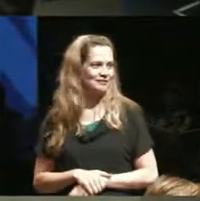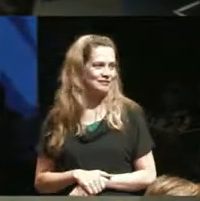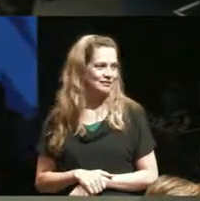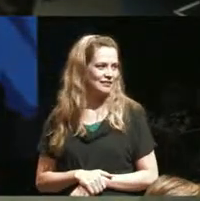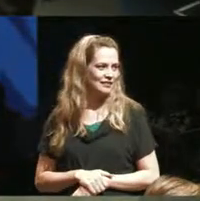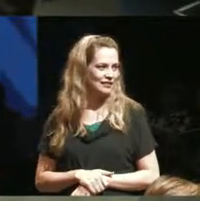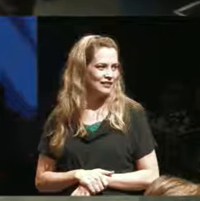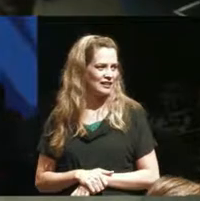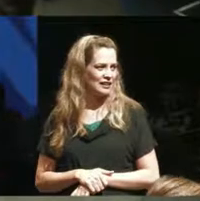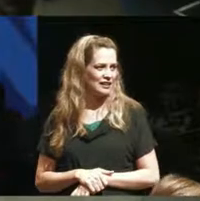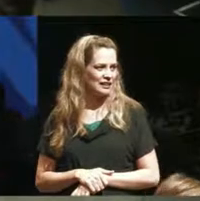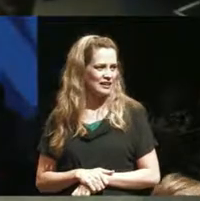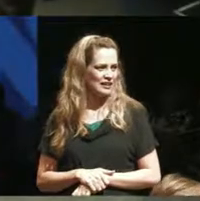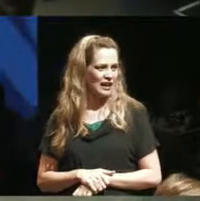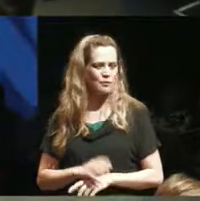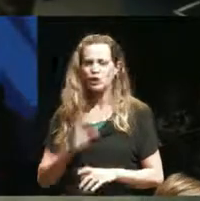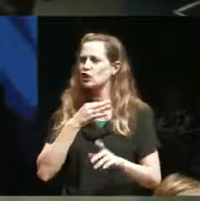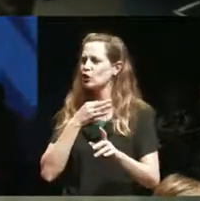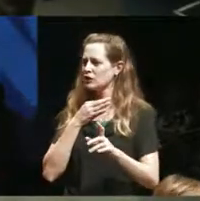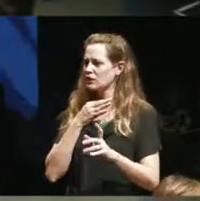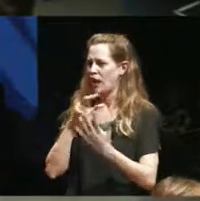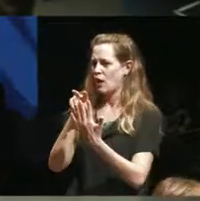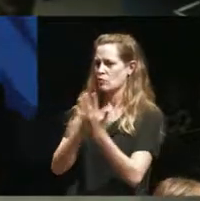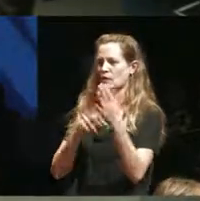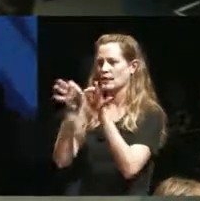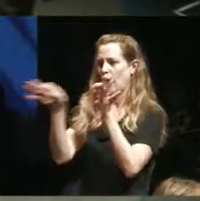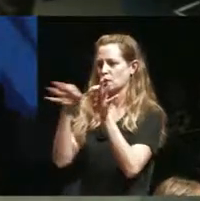just in case anybody's curious I'm reading a the real-time captioning here